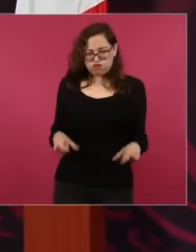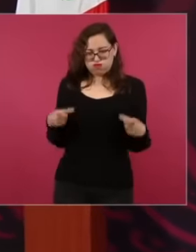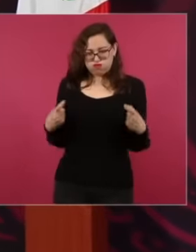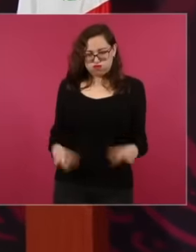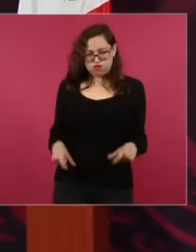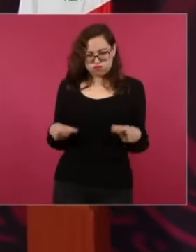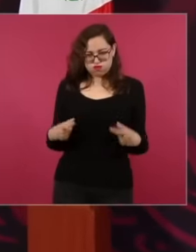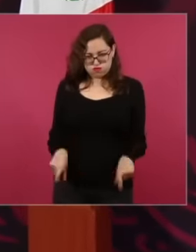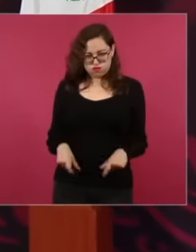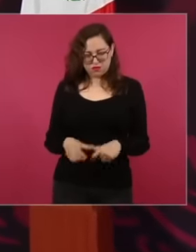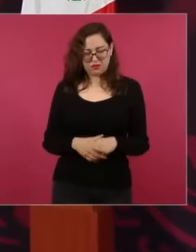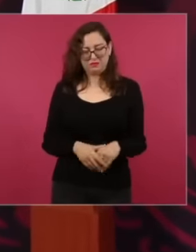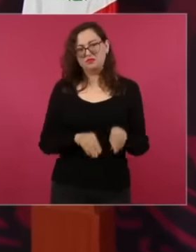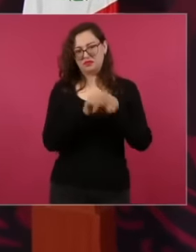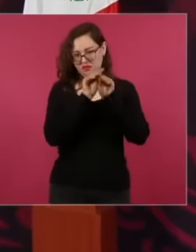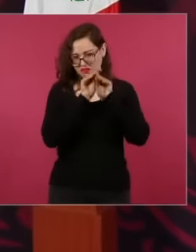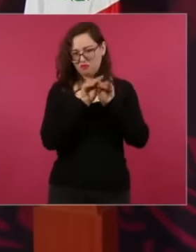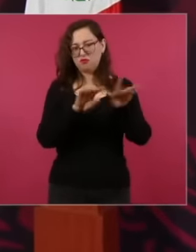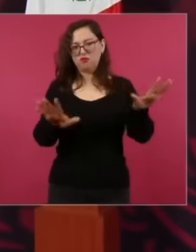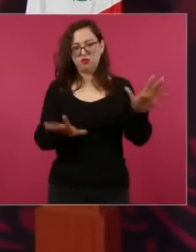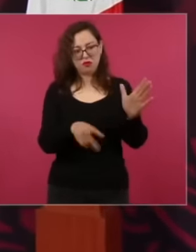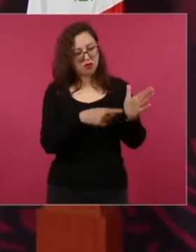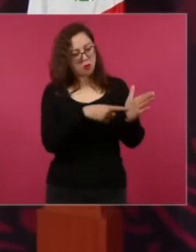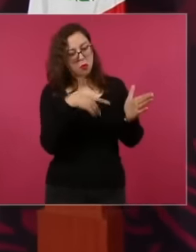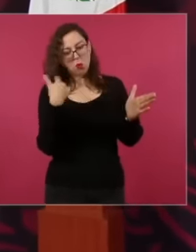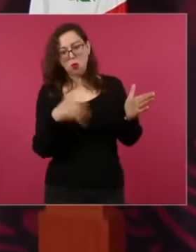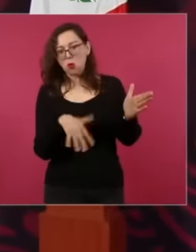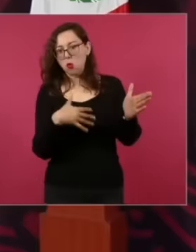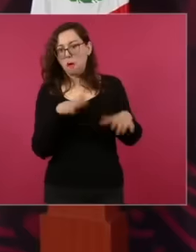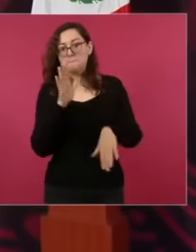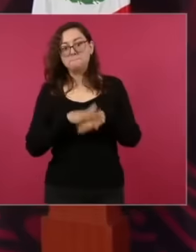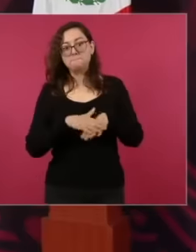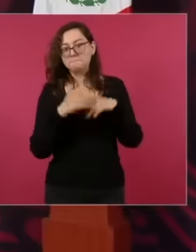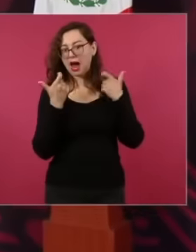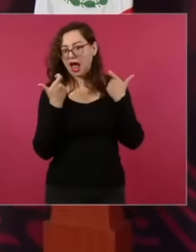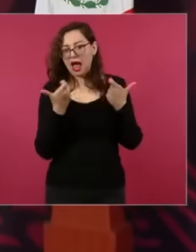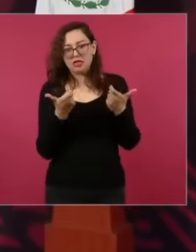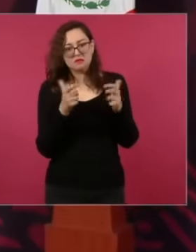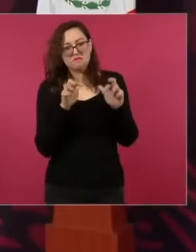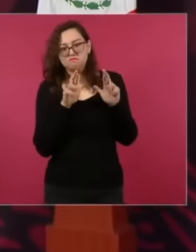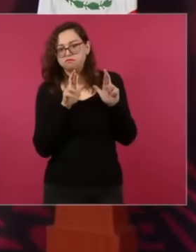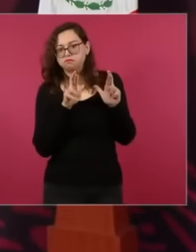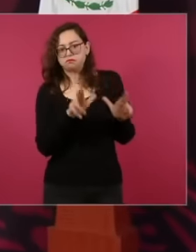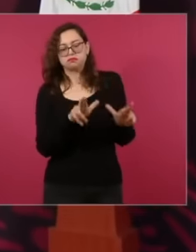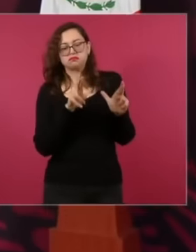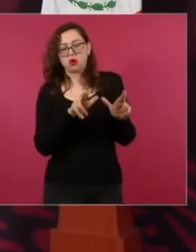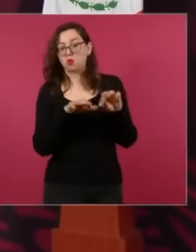list is